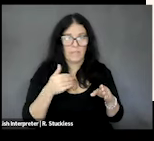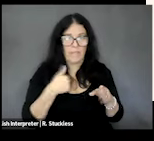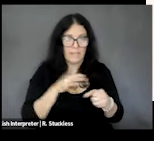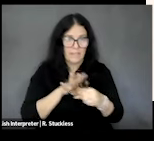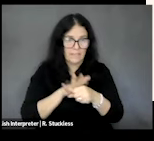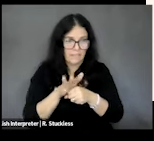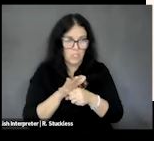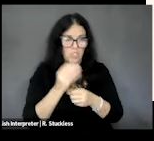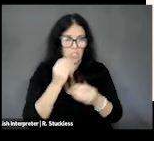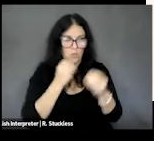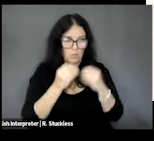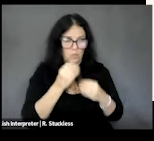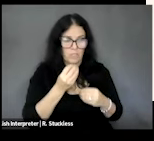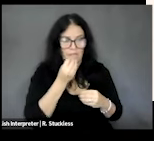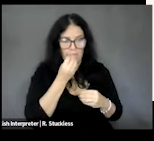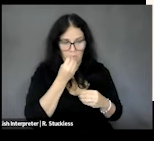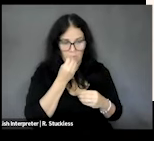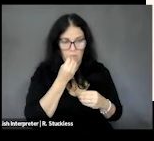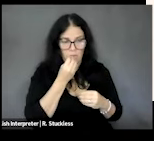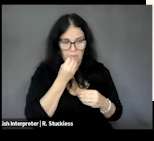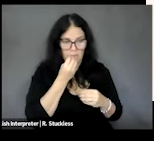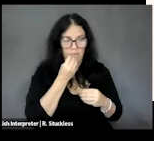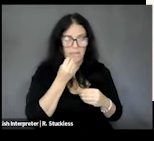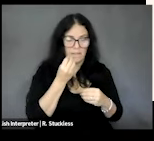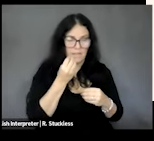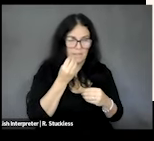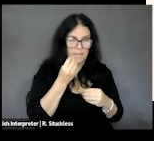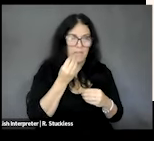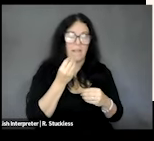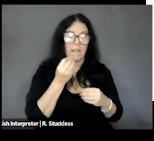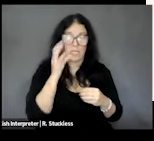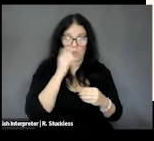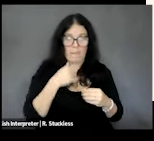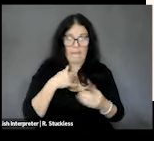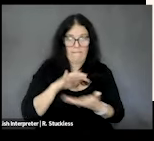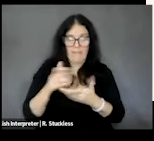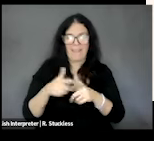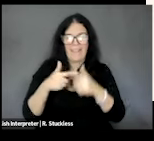nutritious food that is available and accessible, the households must then decide what food will